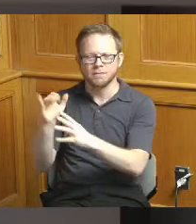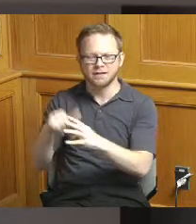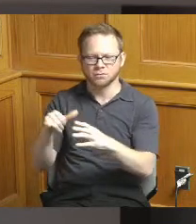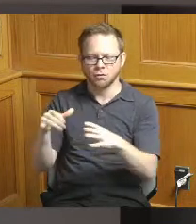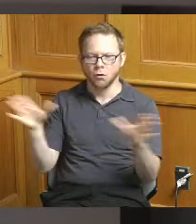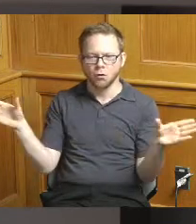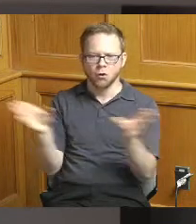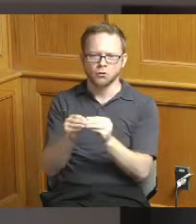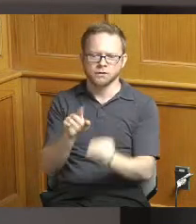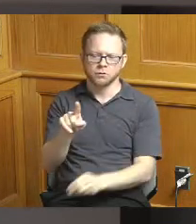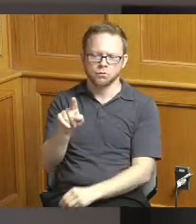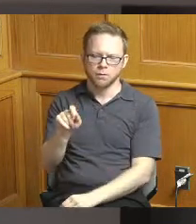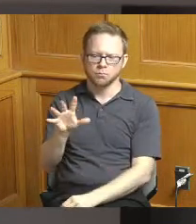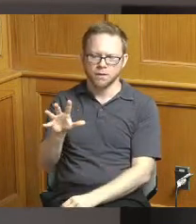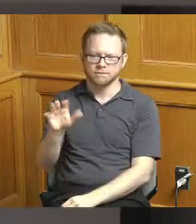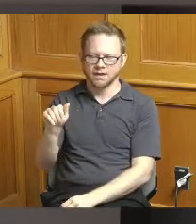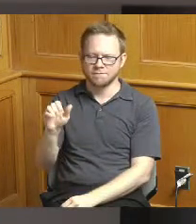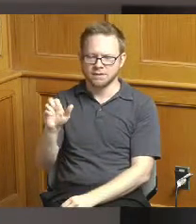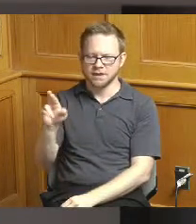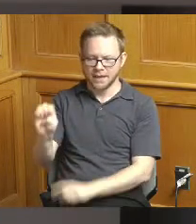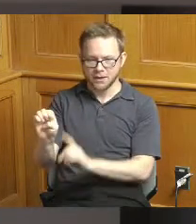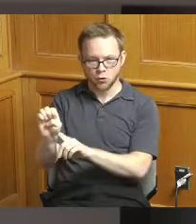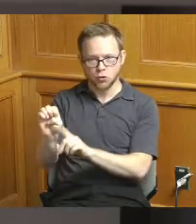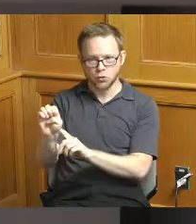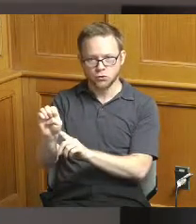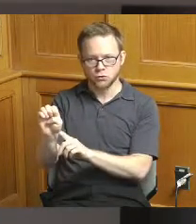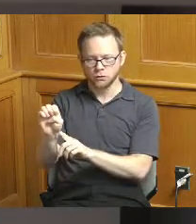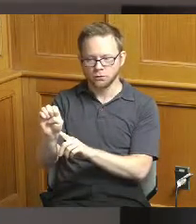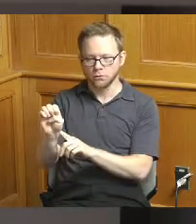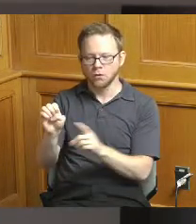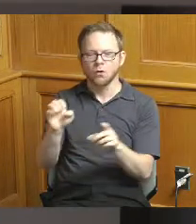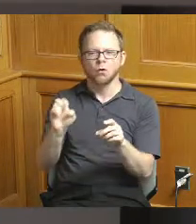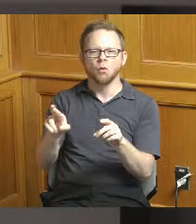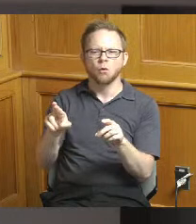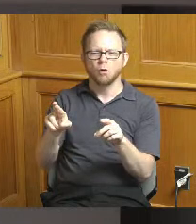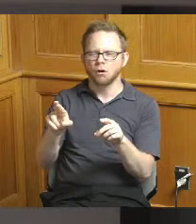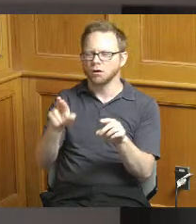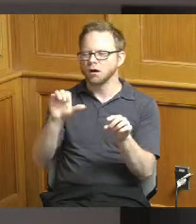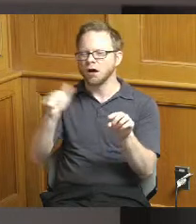or elsewhere in the vicinity of this in this intersection to like I said help